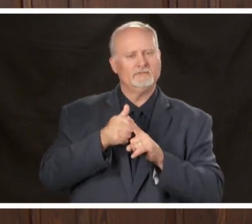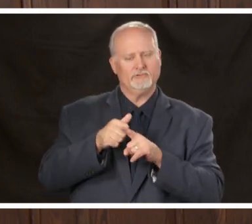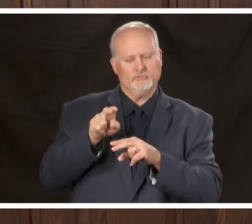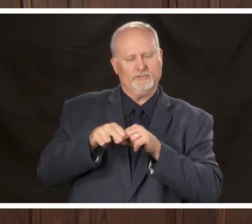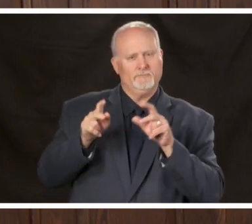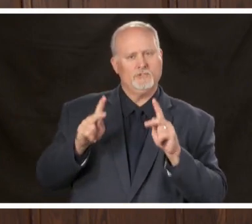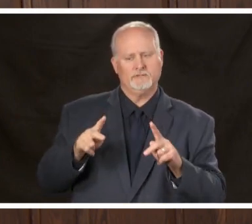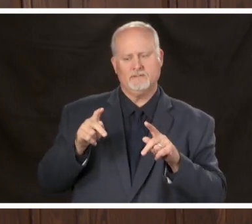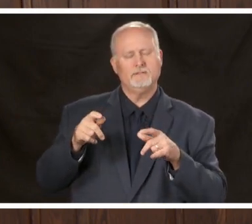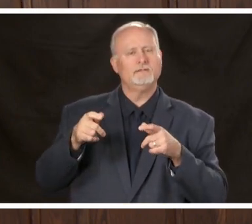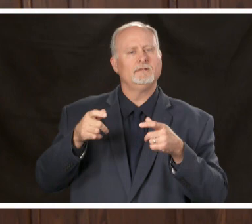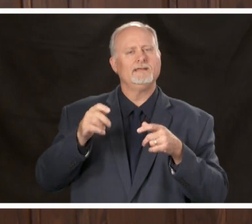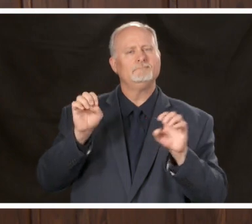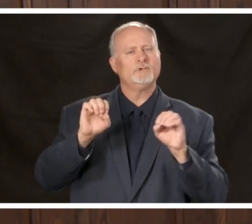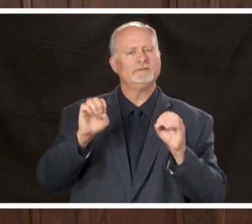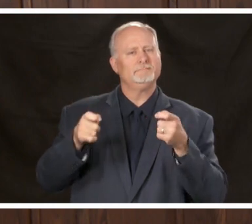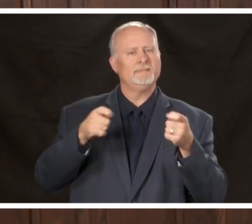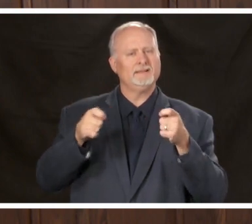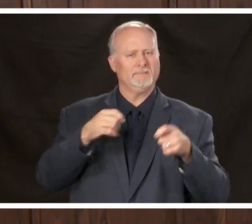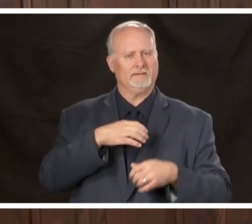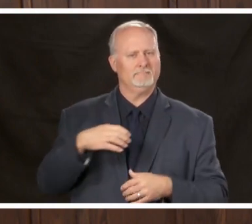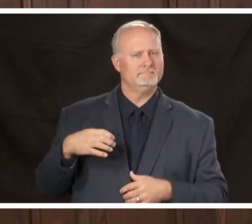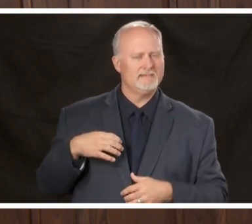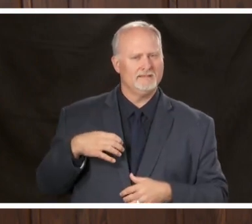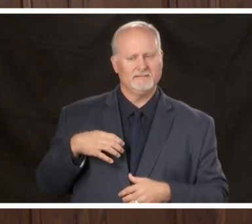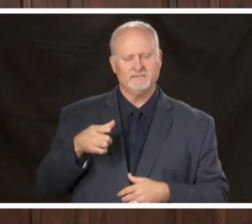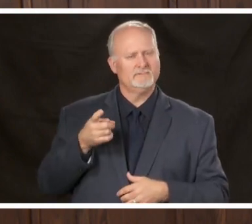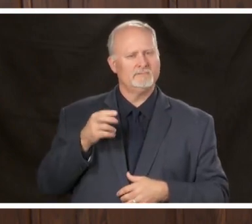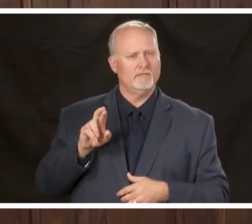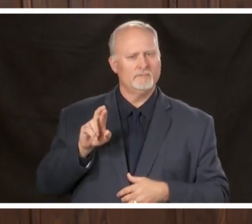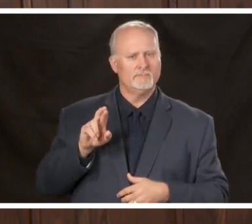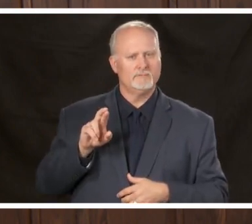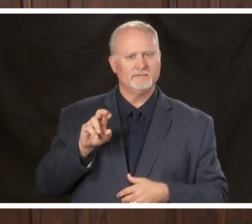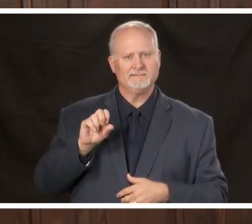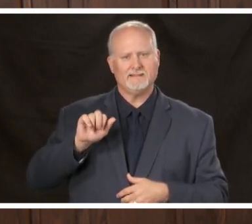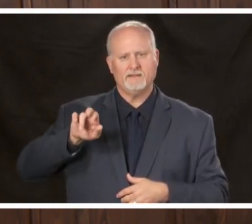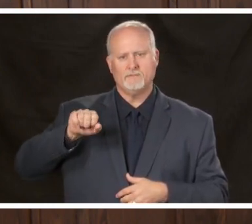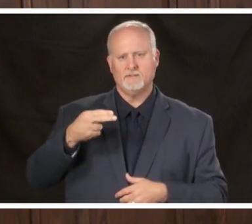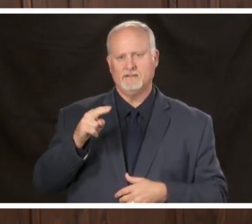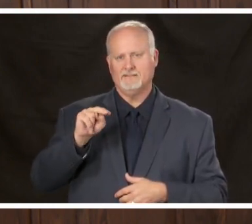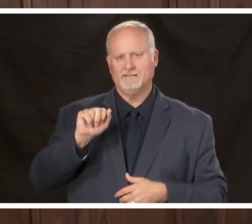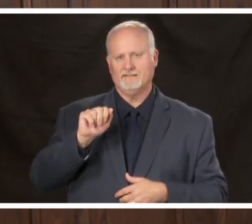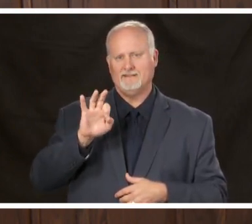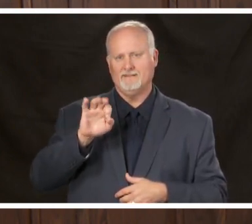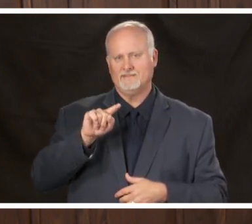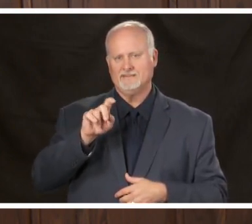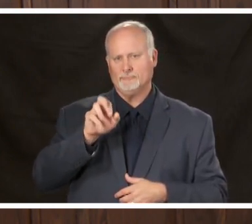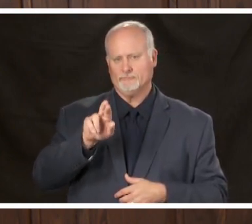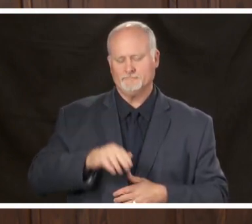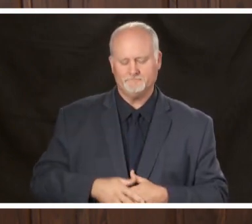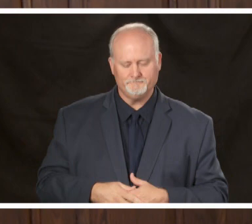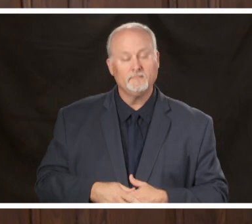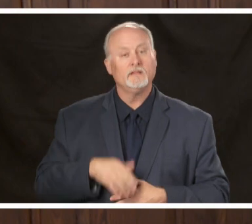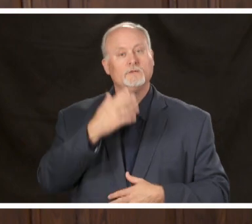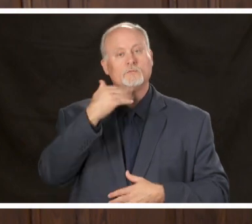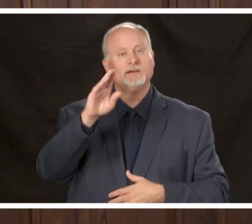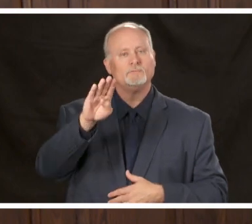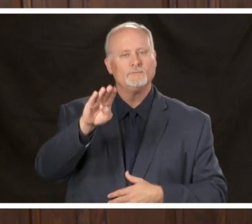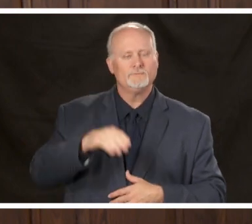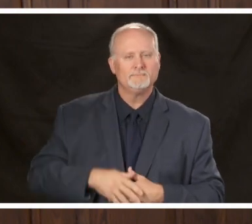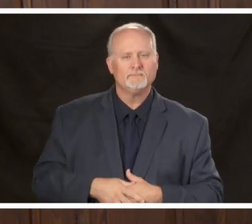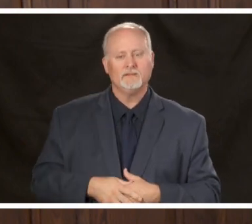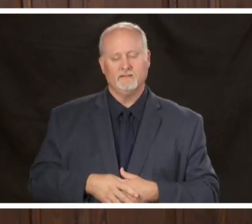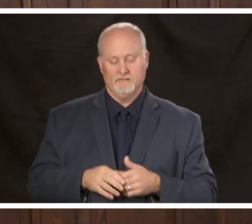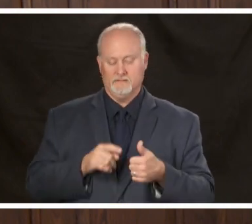management committee good afternoon first of all I'd like to start by